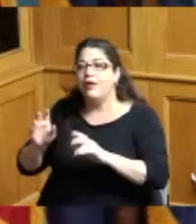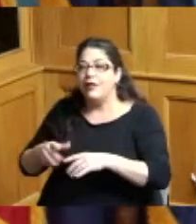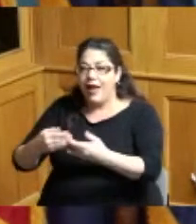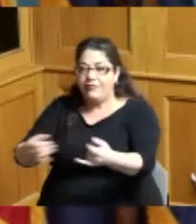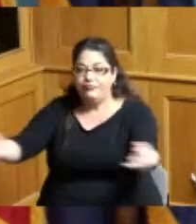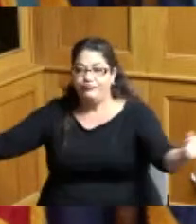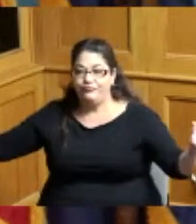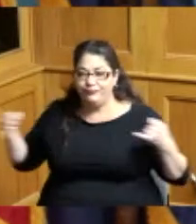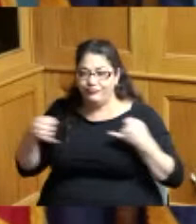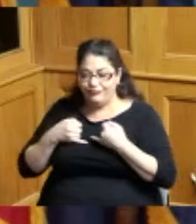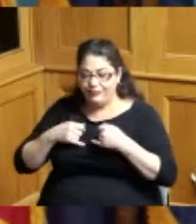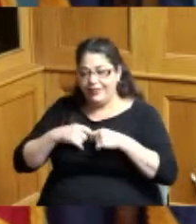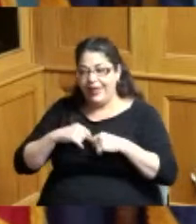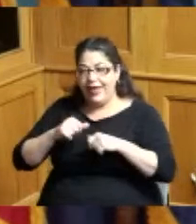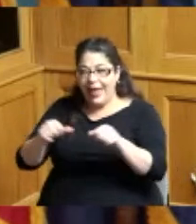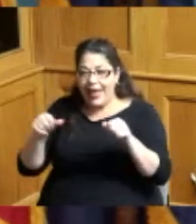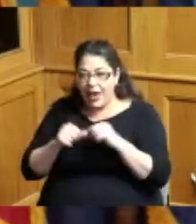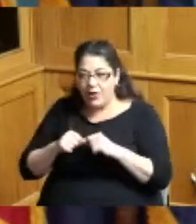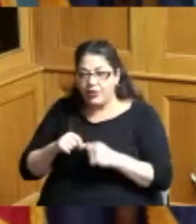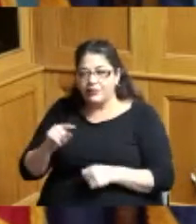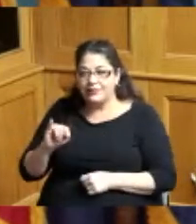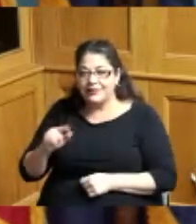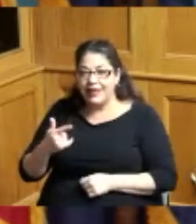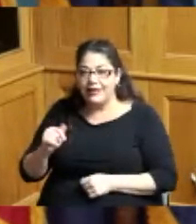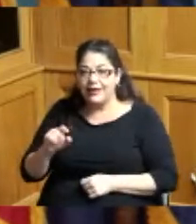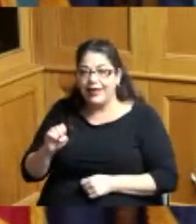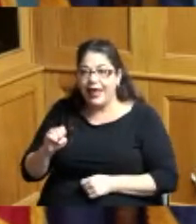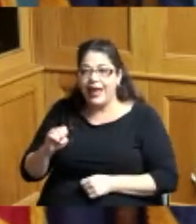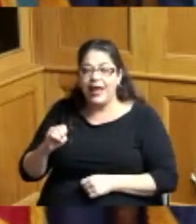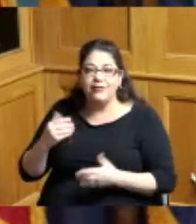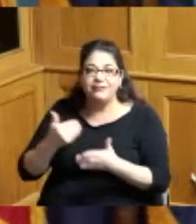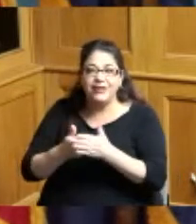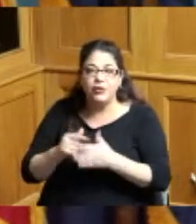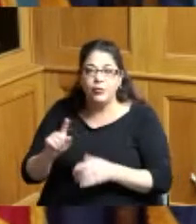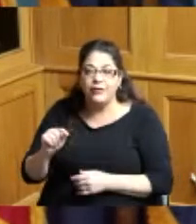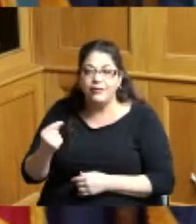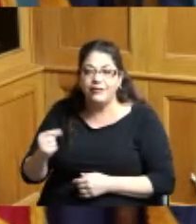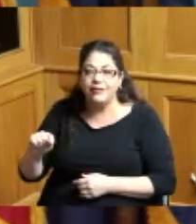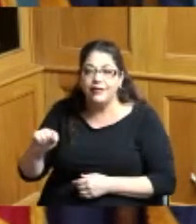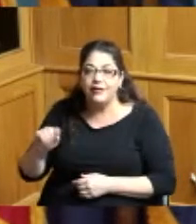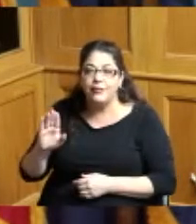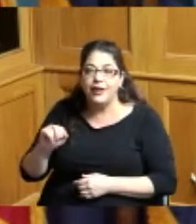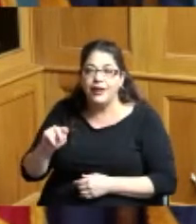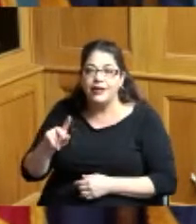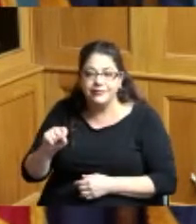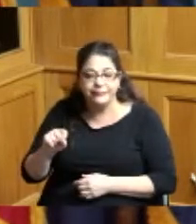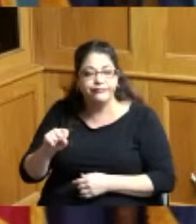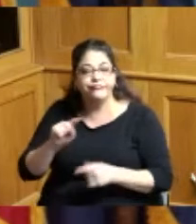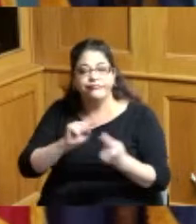we'll have tailgating on the banks we'll have tailgating as well for family activity that'll